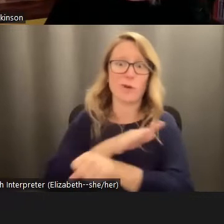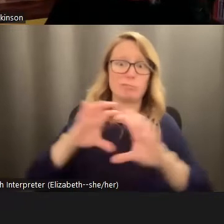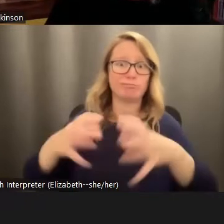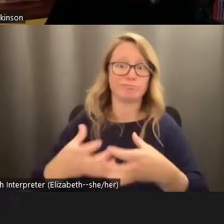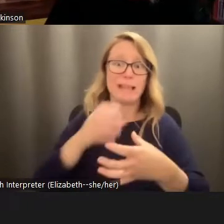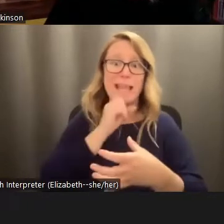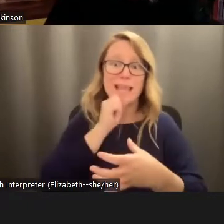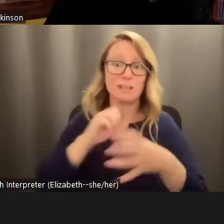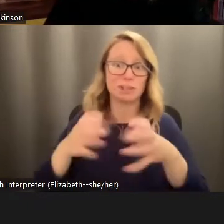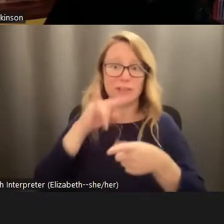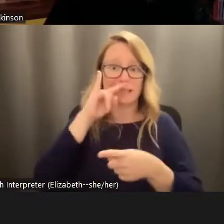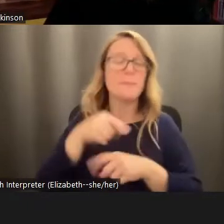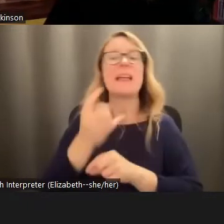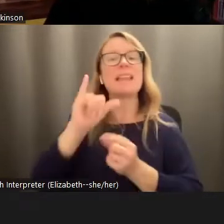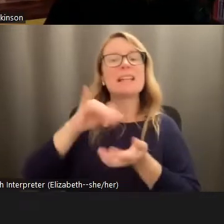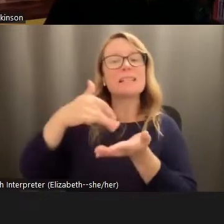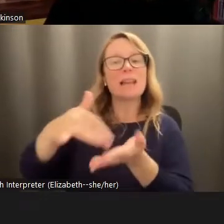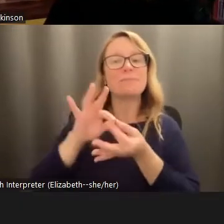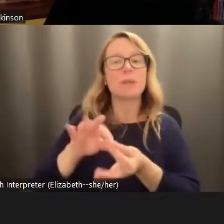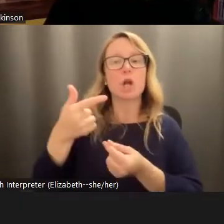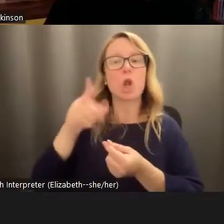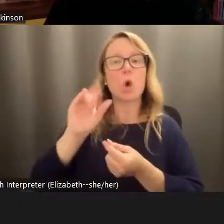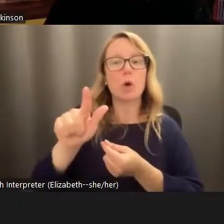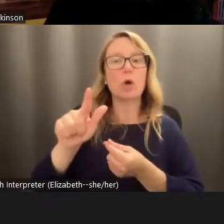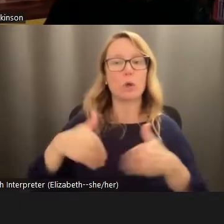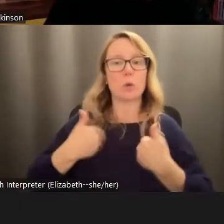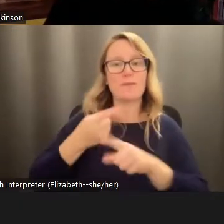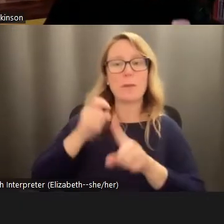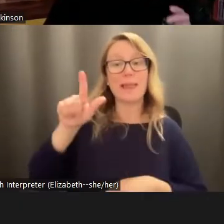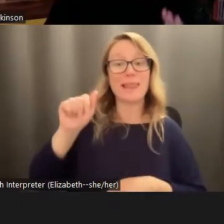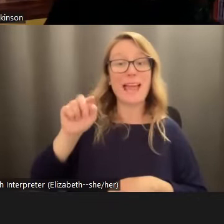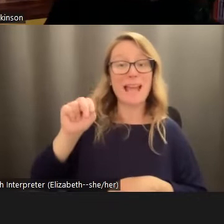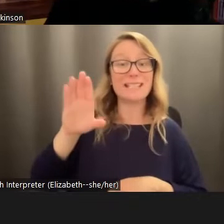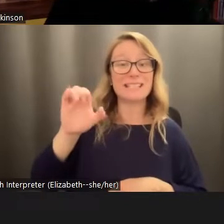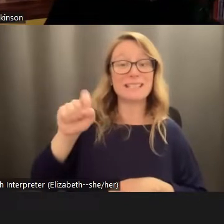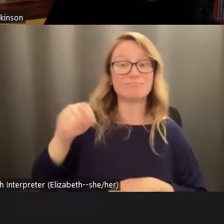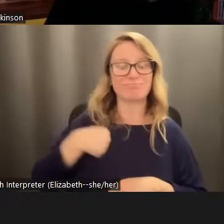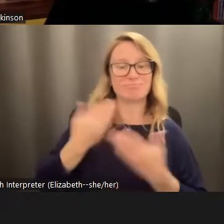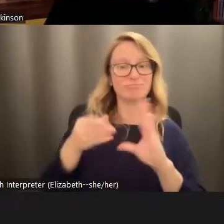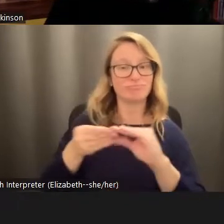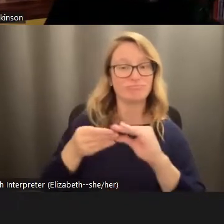in fact, that study on global youth from the lancet that I shared at the beginning, showed that the despair of young people